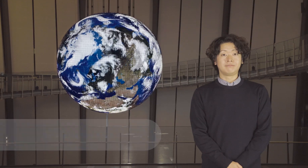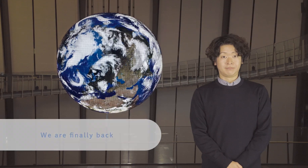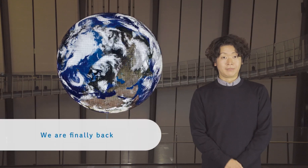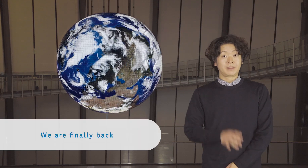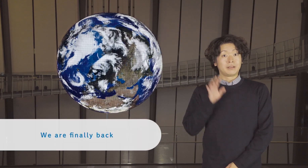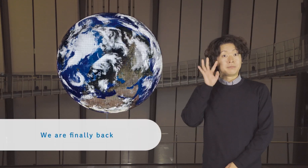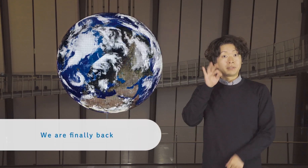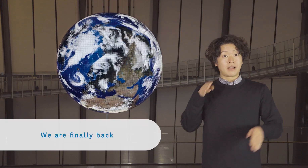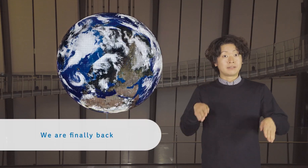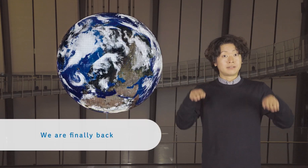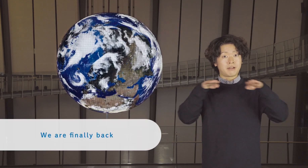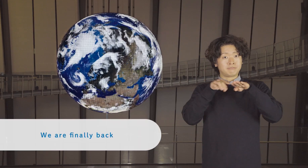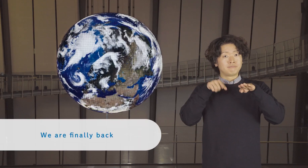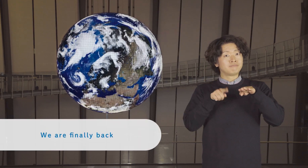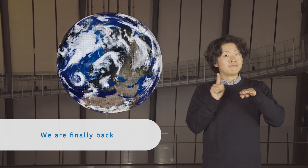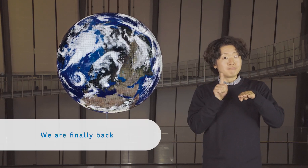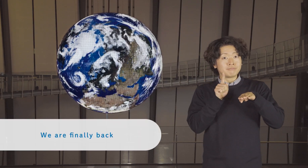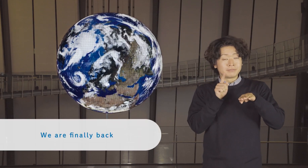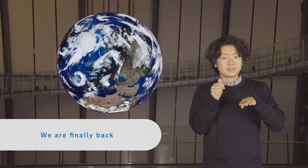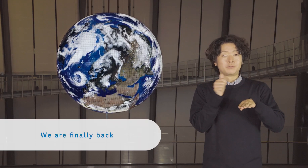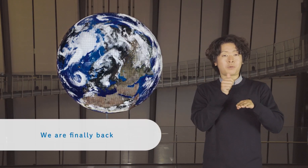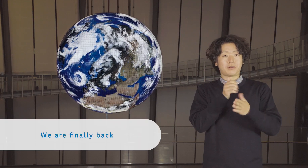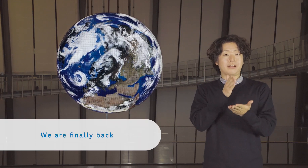We are finally back